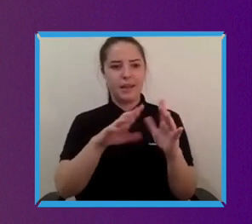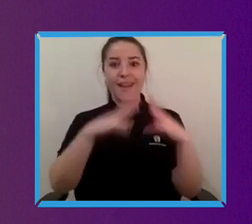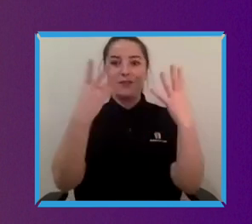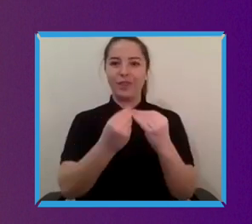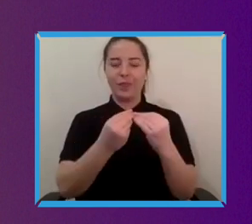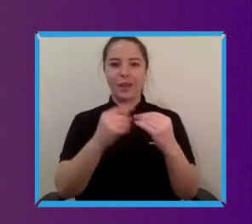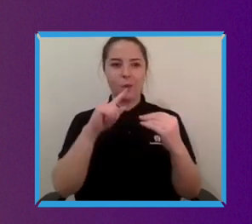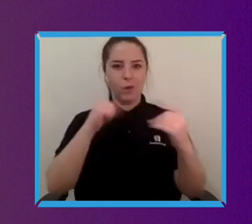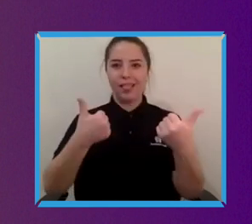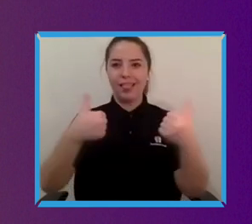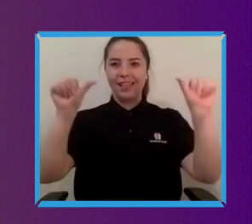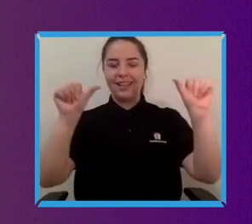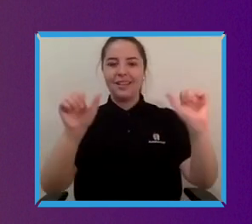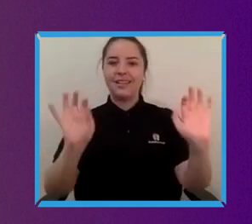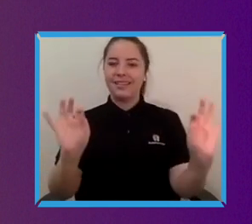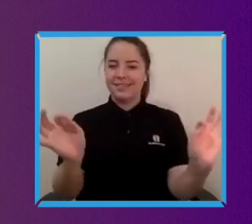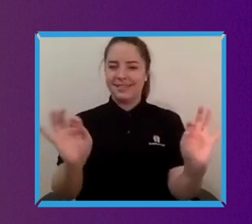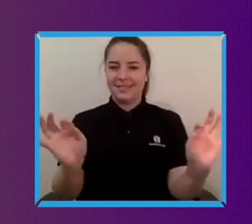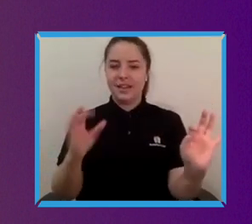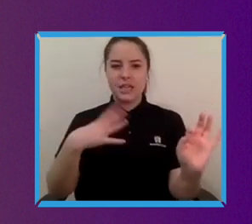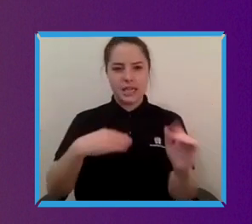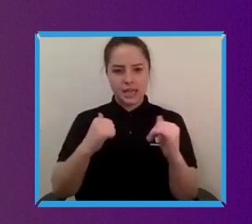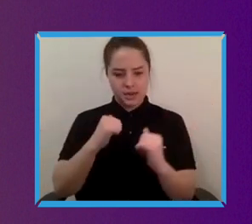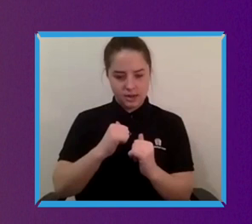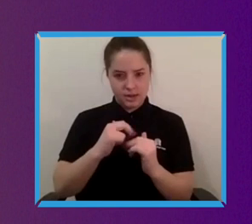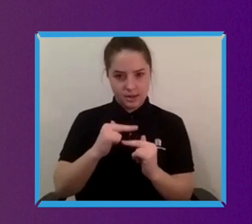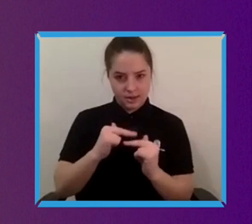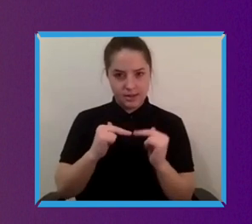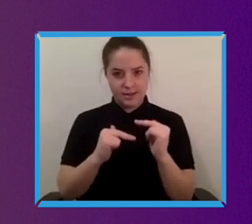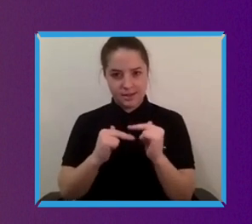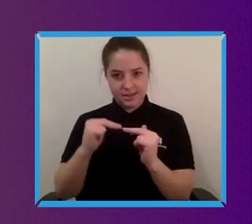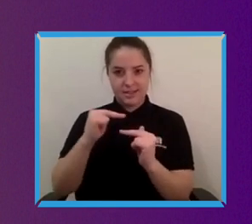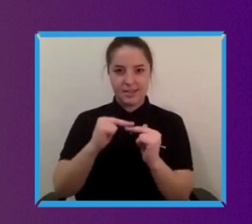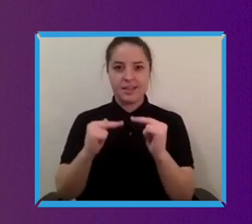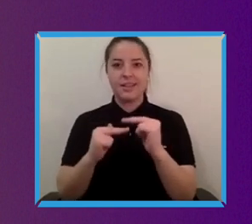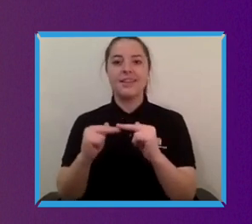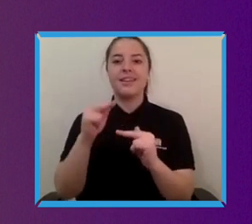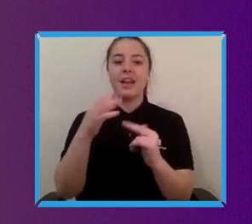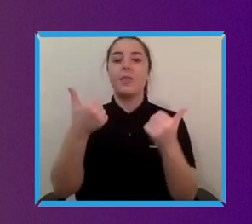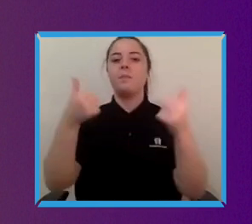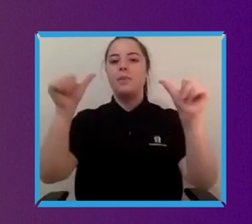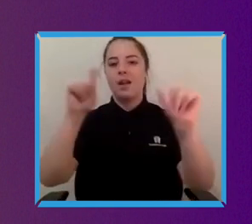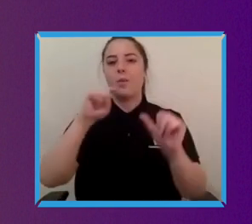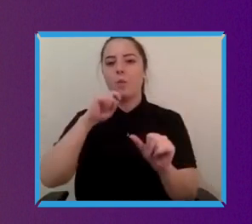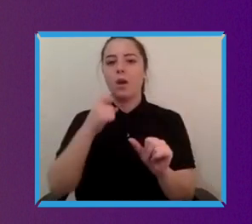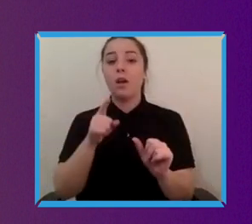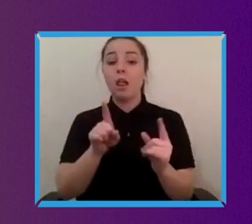done for for for a mixture of reasons so for example Pete you know when we first met in San Francisco last year.